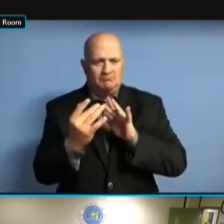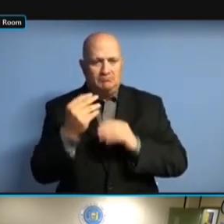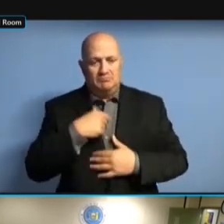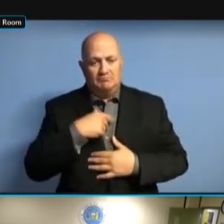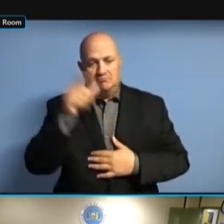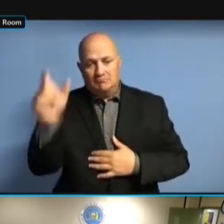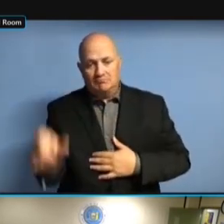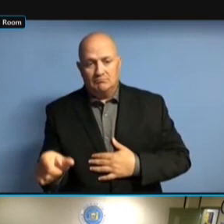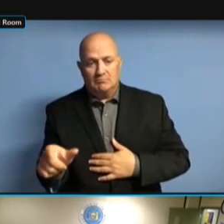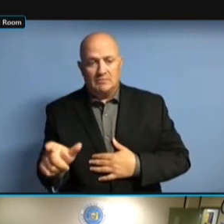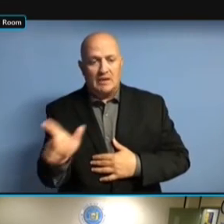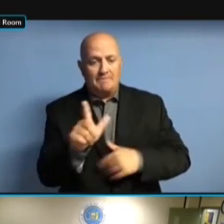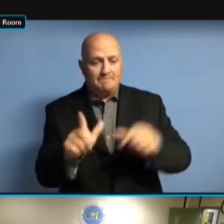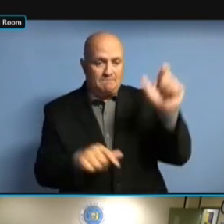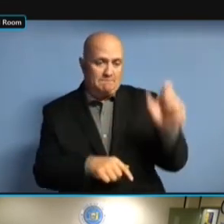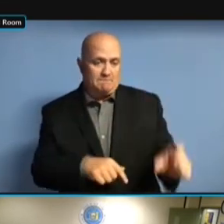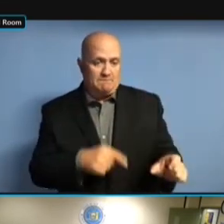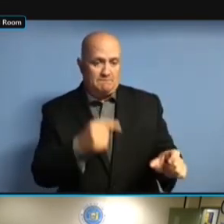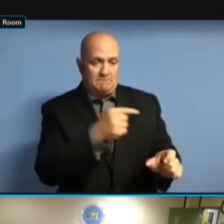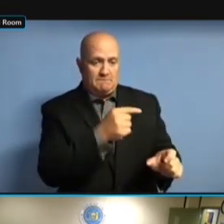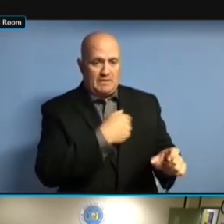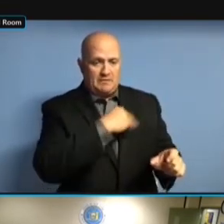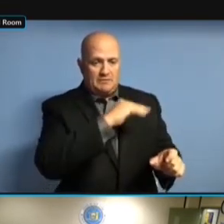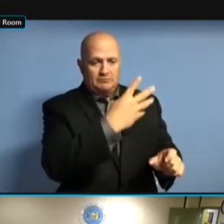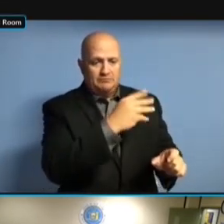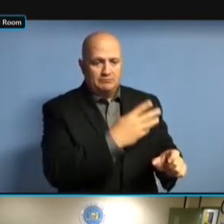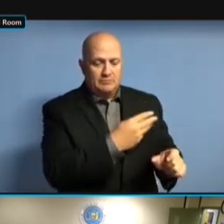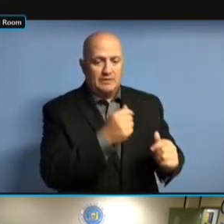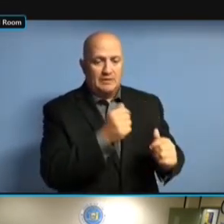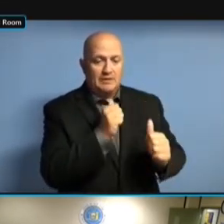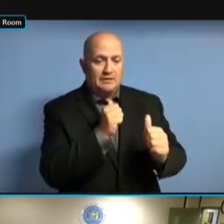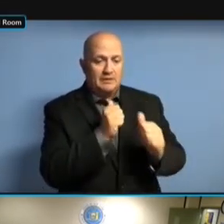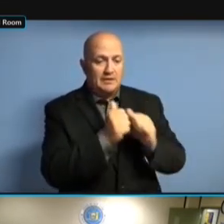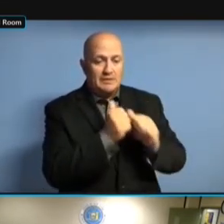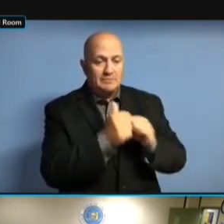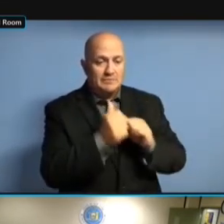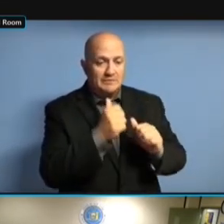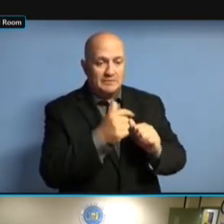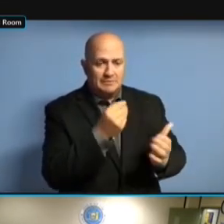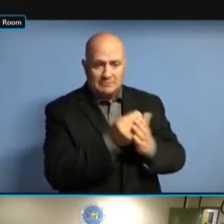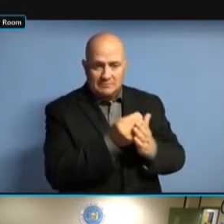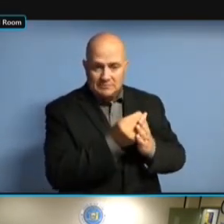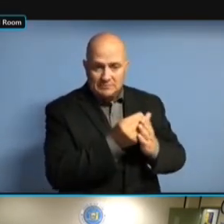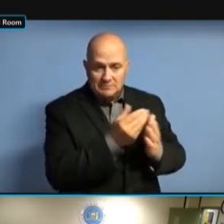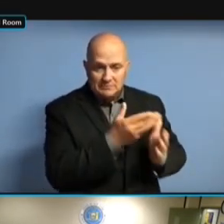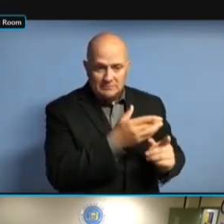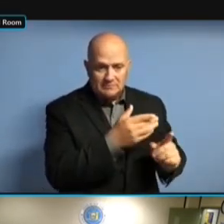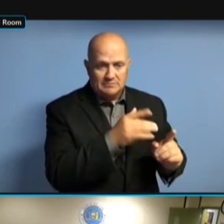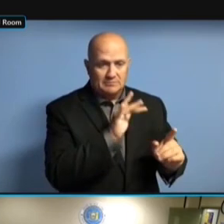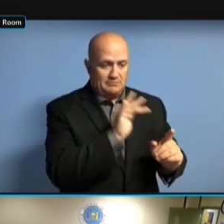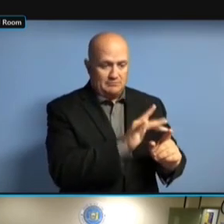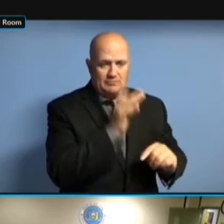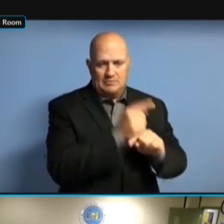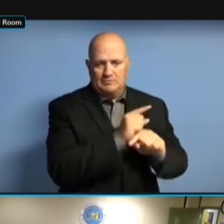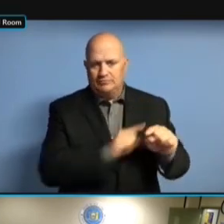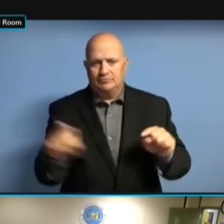CAMPAIGN FINANCE PAGE OR DIRECTLY TO CAMPAIGN FINANCE PAGE OR DIRECTLY TO THE CAMPAIGN FINANCE PAGE OR DIRECTLY TO THE PUBLIC CAMPAIGN FINANCE PAGE OR DIRECTLY TO THE PUBLIC REPORTING DIRECTLY TO THE PUBLIC REPORTING DIRECTLY TO THE PUBLIC REPORTING PAGE DIRECTLY TO THE PUBLIC REPORTING PAGE WITHOUT DIRECTLY TO THE PUBLIC REPORTING PAGE WITHOUT HAVING DIRECTLY TO THE PUBLIC REPORTING PAGE WITHOUT HAVING TO DIRECTLY TO THE PUBLIC REPORTING PAGE WITHOUT HAVING TO GO PAGE WITHOUT HAVING TO GO PAGE WITHOUT HAVING TO GO THROUGH PAGE WITHOUT HAVING TO GO THROUGH TWO PAGE WITHOUT HAVING TO GO THROUGH TWO OTHER PAGE WITHOUT HAVING TO GO THROUGH TWO OTHER CLICKS PAGE WITHOUT HAVING TO GO THROUGH TWO OTHER CLICKS TO PAGE WITHOUT HAVING TO GO THROUGH TWO OTHER CLICKS TO GET THROUGH TWO OTHER CLICKS TO GET THROUGH TWO OTHER CLICKS TO GET TO THROUGH TWO OTHER CLICKS TO GET TO THE THROUGH TWO OTHER CLICKS TO GET TO THE PUBLIC THROUGH TWO OTHER CLICKS TO GET TO THE PUBLIC REPORTING THROUGH TWO OTHER CLICKS TO GET TO THE PUBLIC REPORTING PAGE. TO THE PUBLIC REPORTING PAGE.